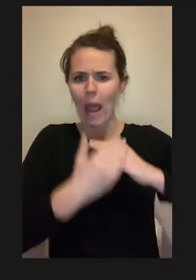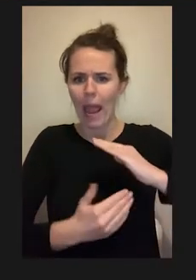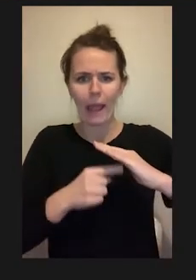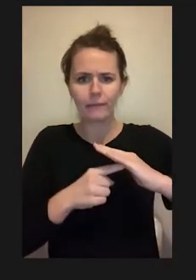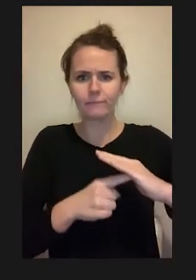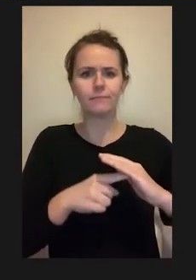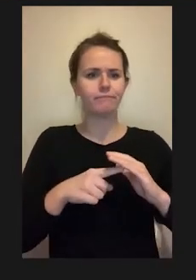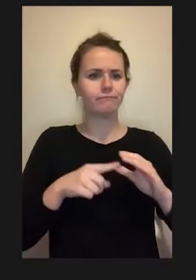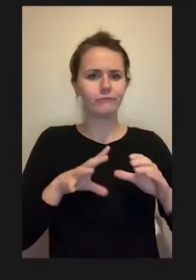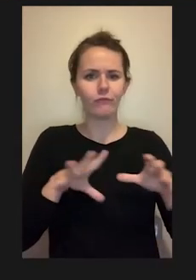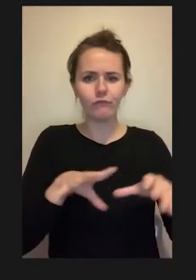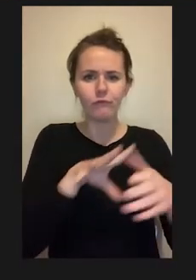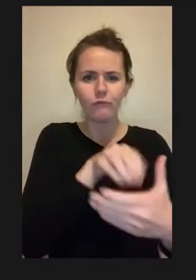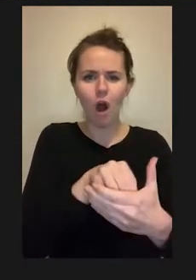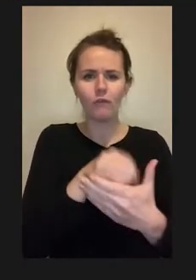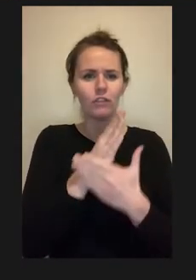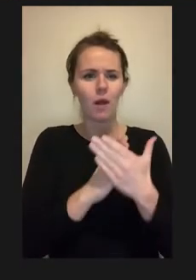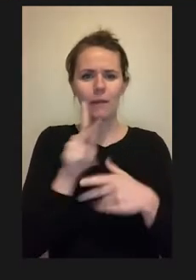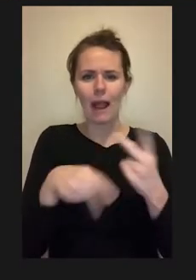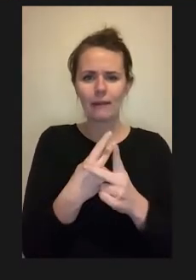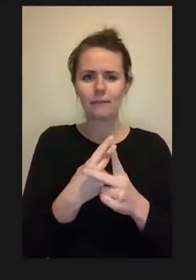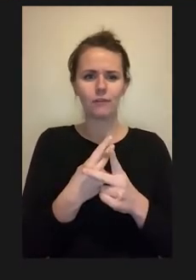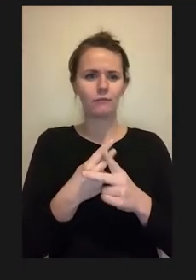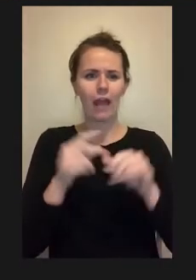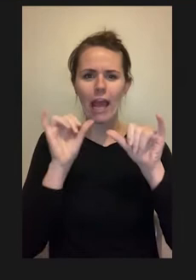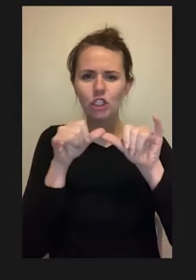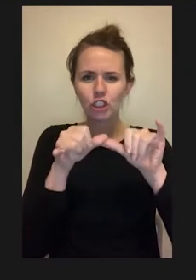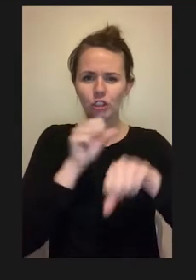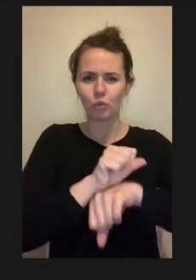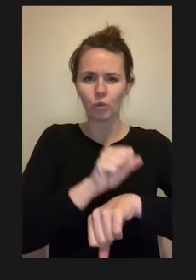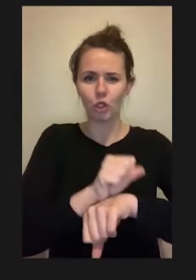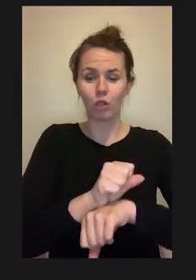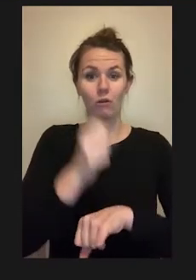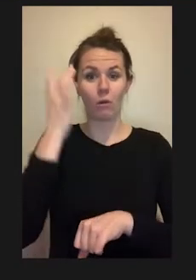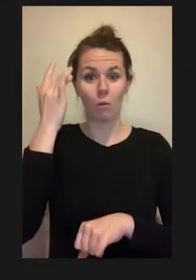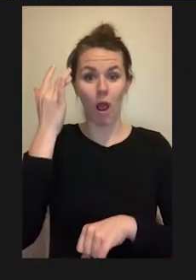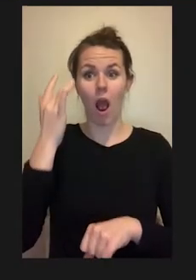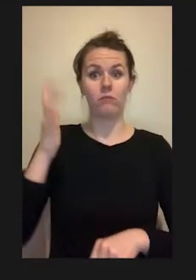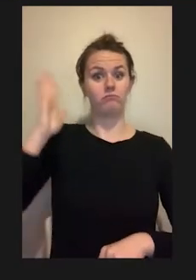This was a reaction to the dearth of workers needed at the time because of the absence of